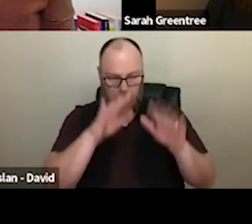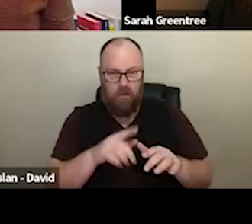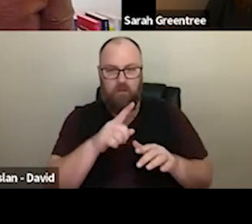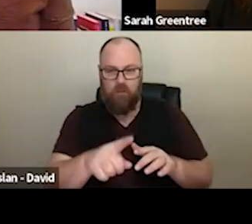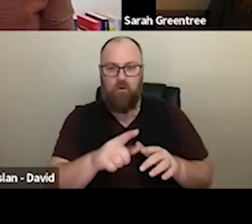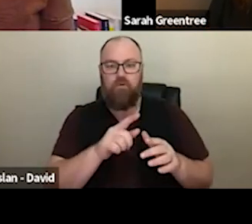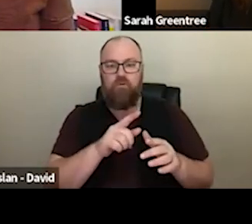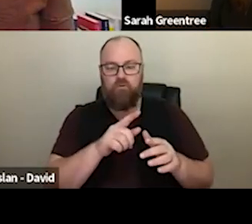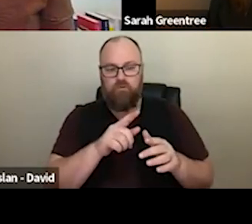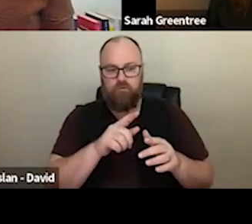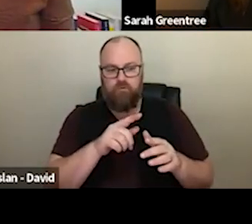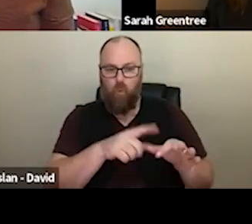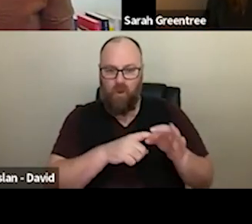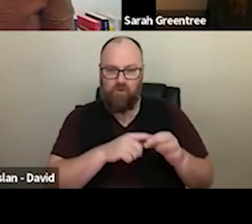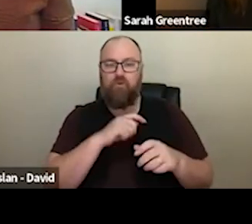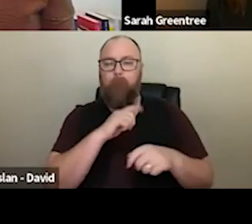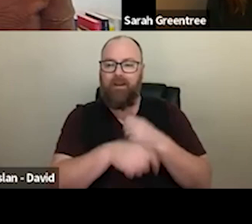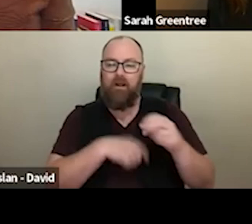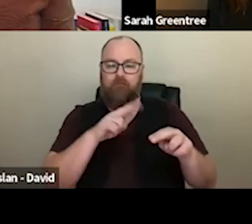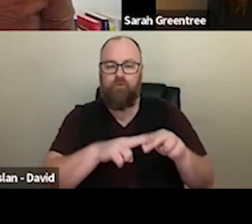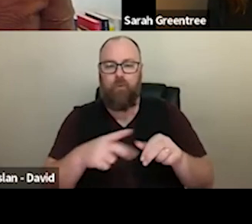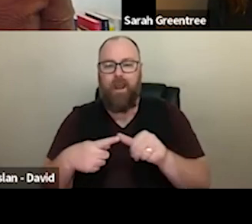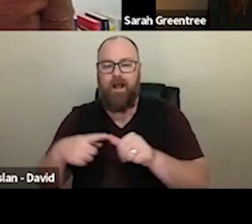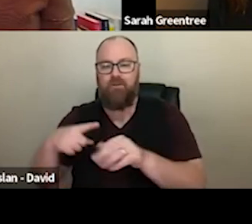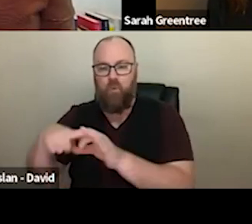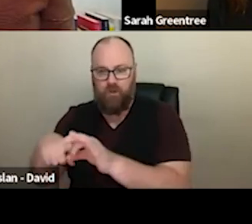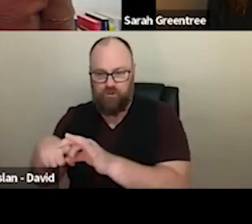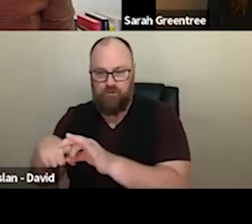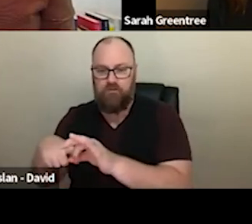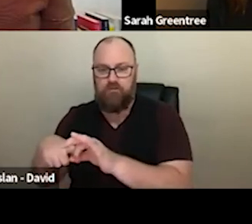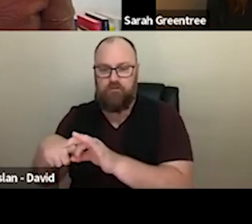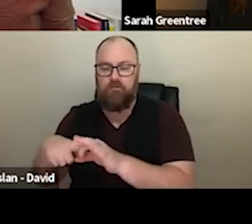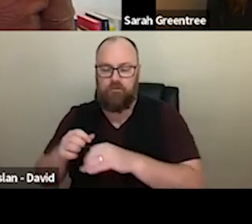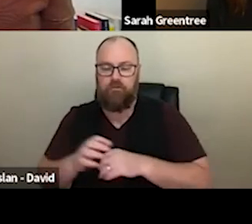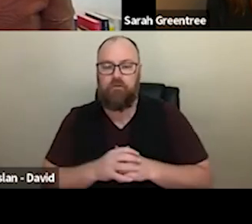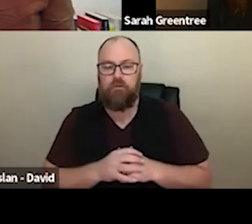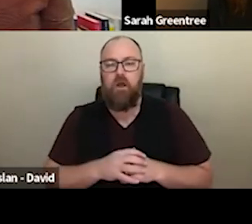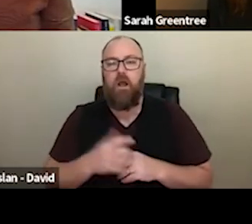frequently asked questions, if there are not ready answered within our frequently asked questions. And try and get in touch